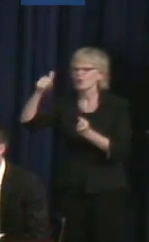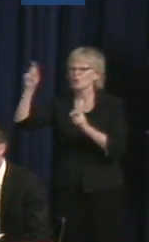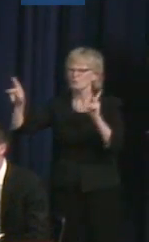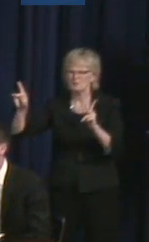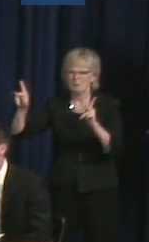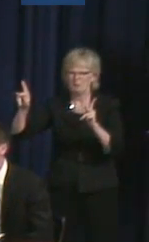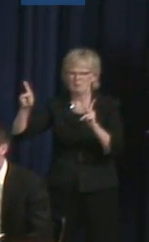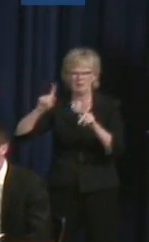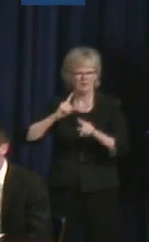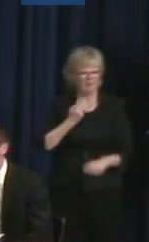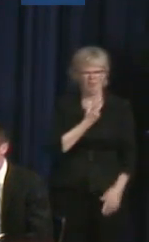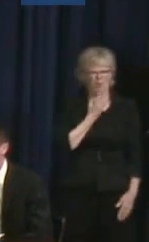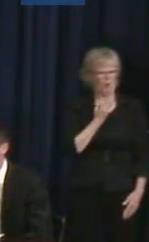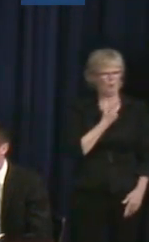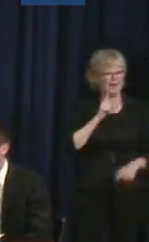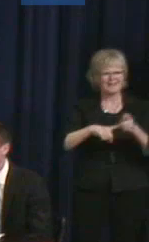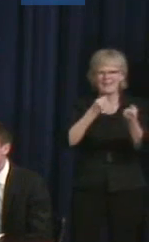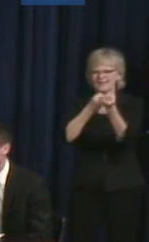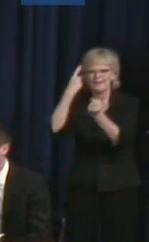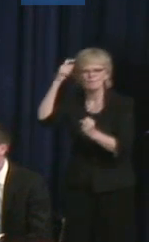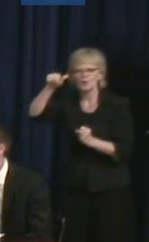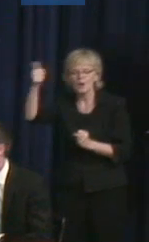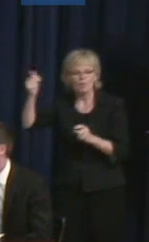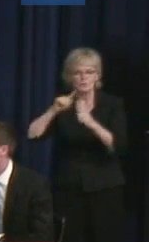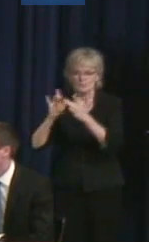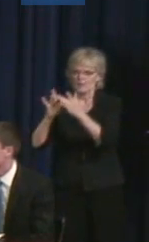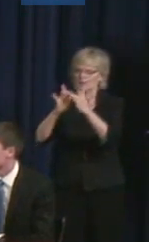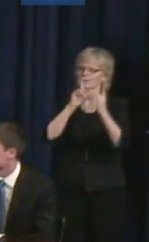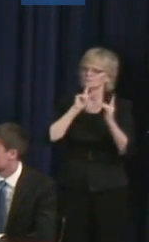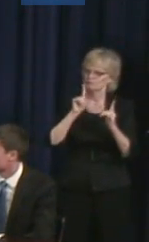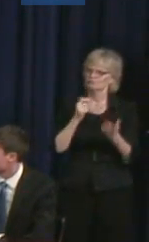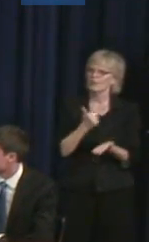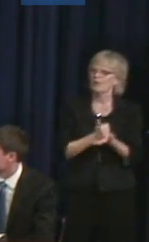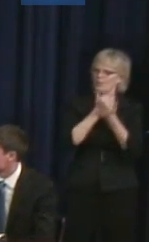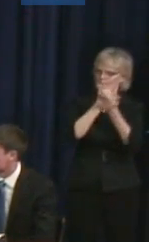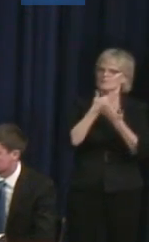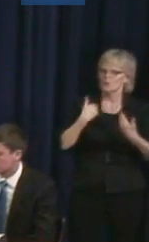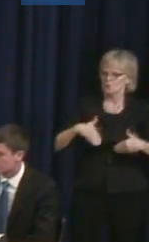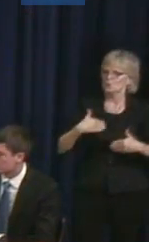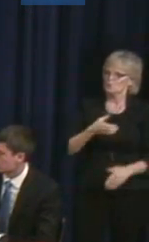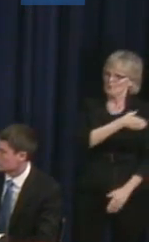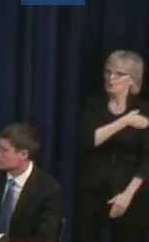But having those connections is really helpful. Judith Heumann: Thank you.